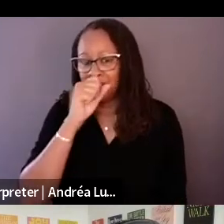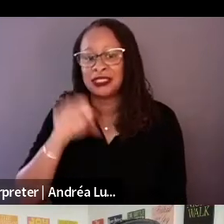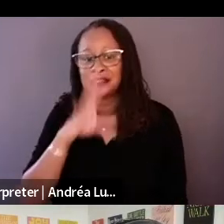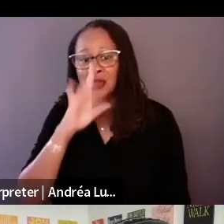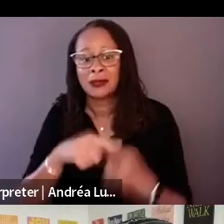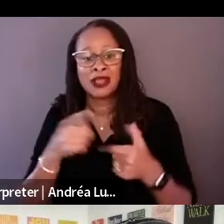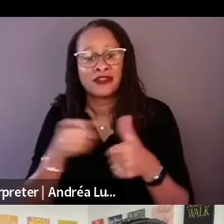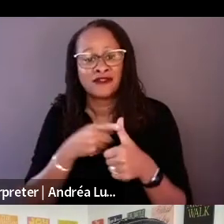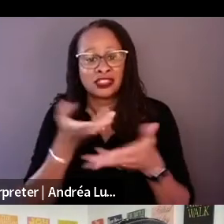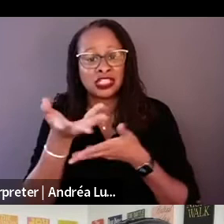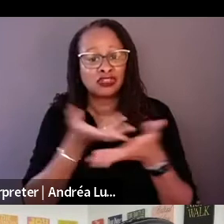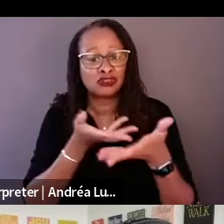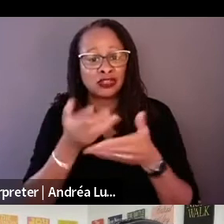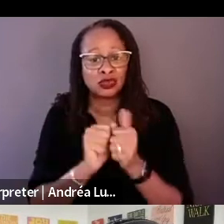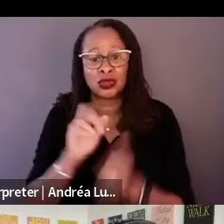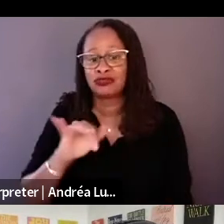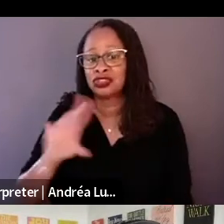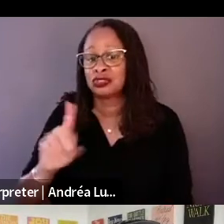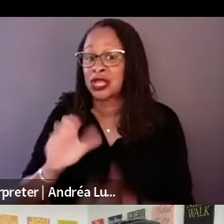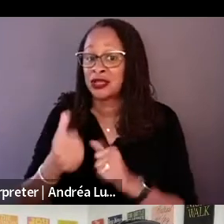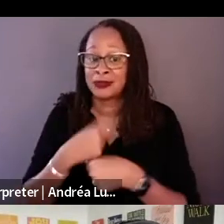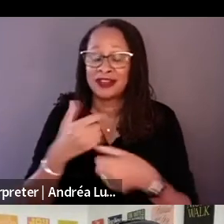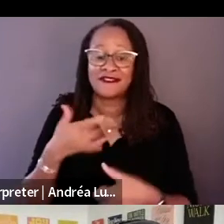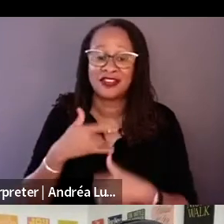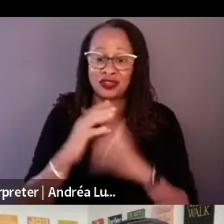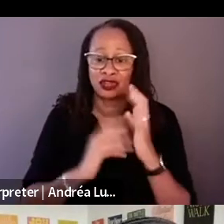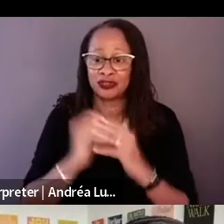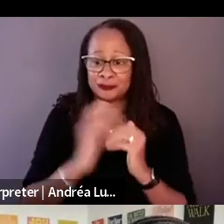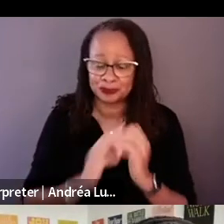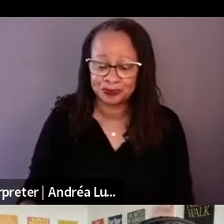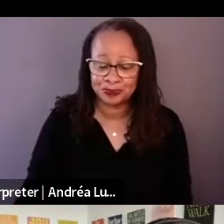Yeah, the initial interactions were amazed at his story.